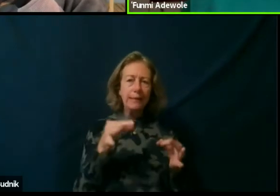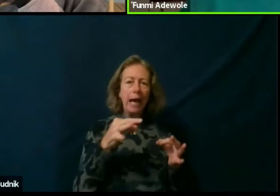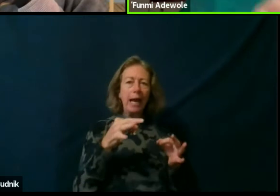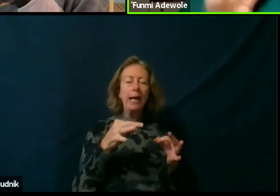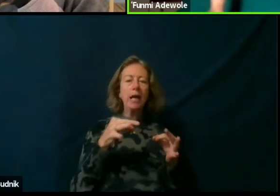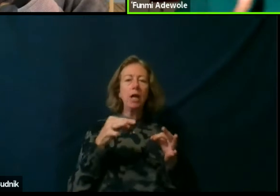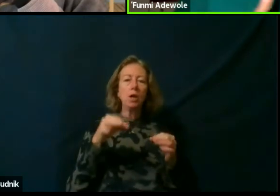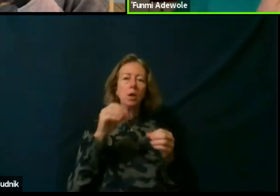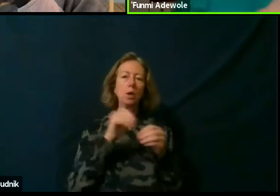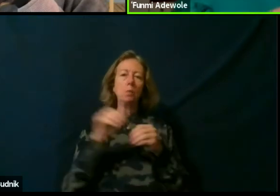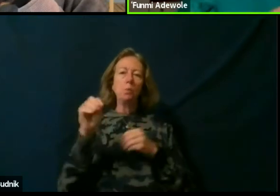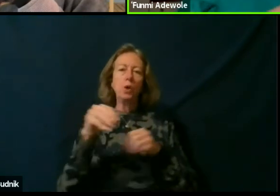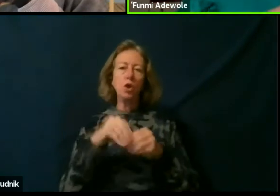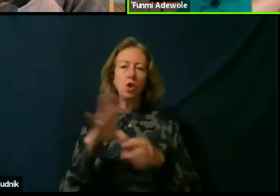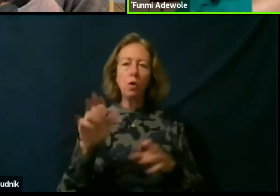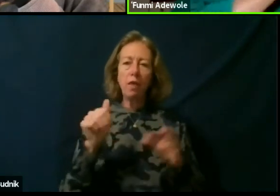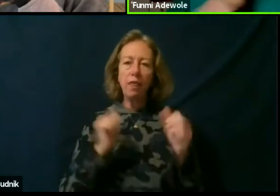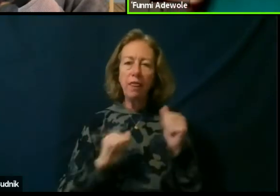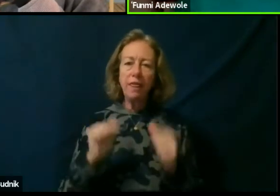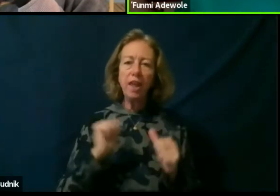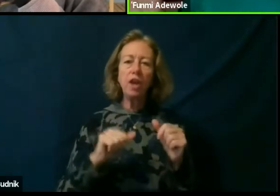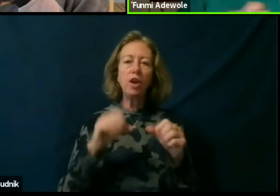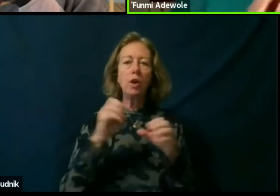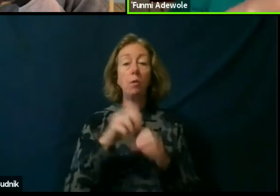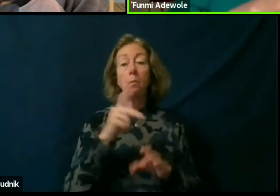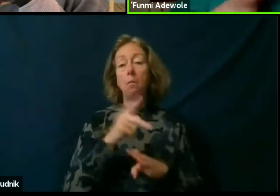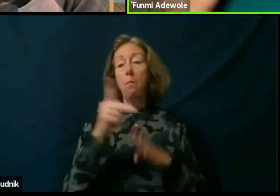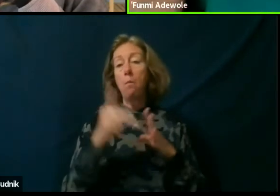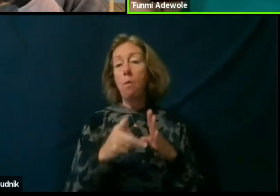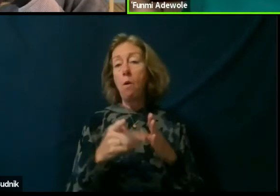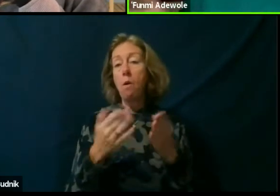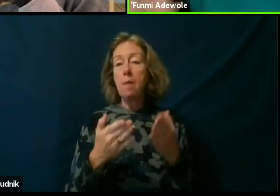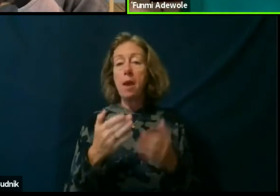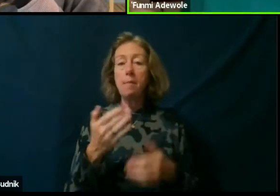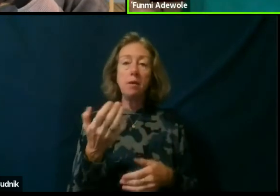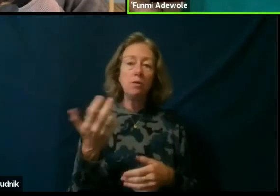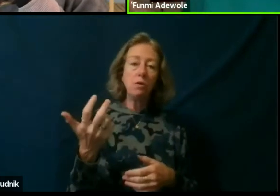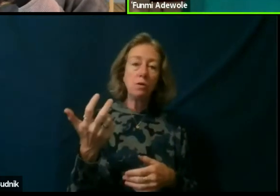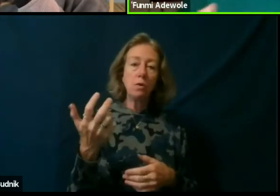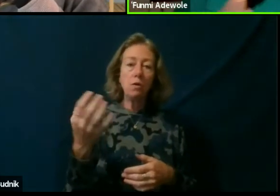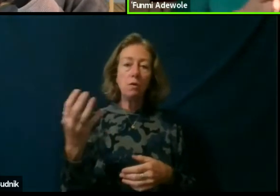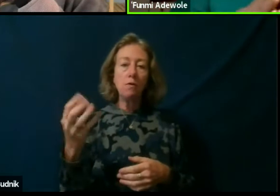or you are deciding to put it in a program with maybe three other or for other pieces.